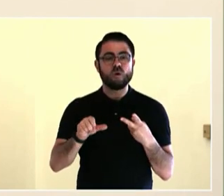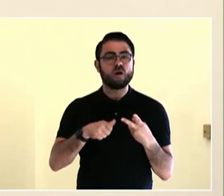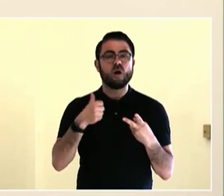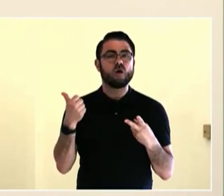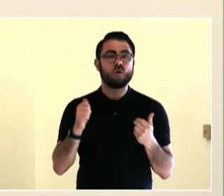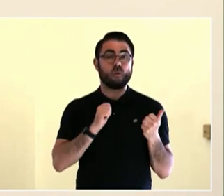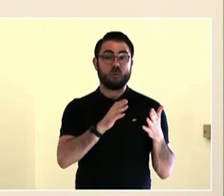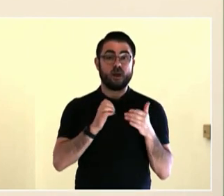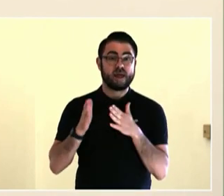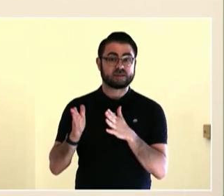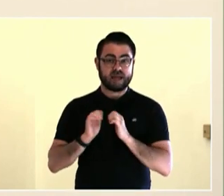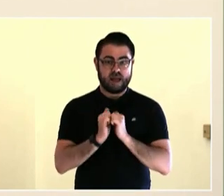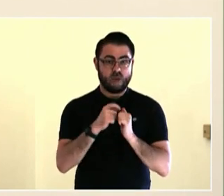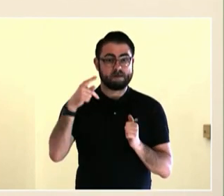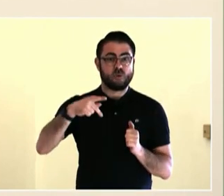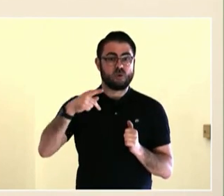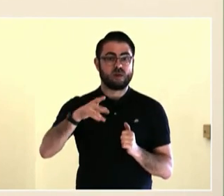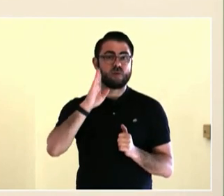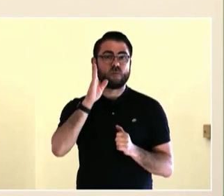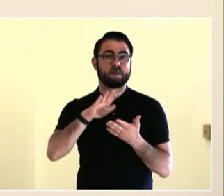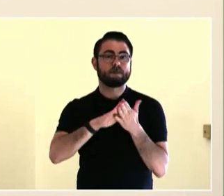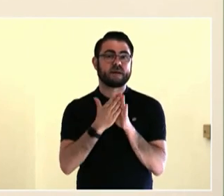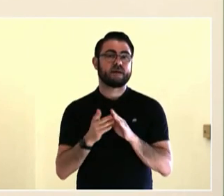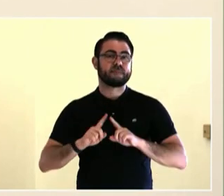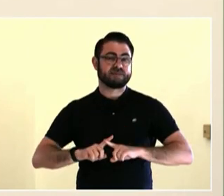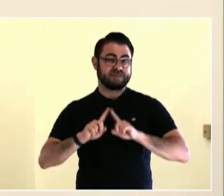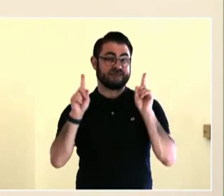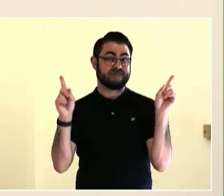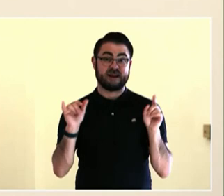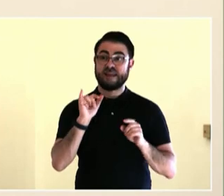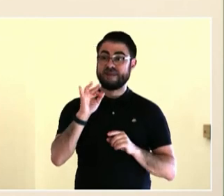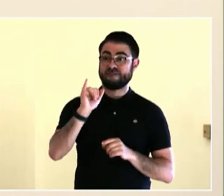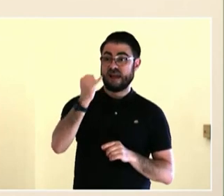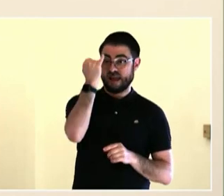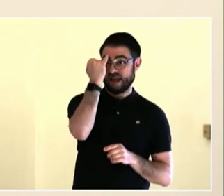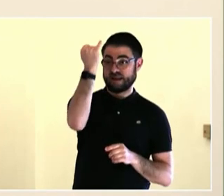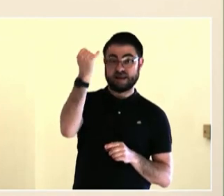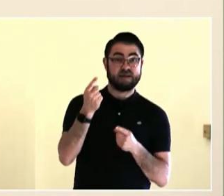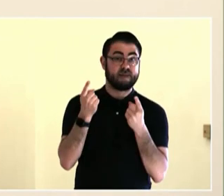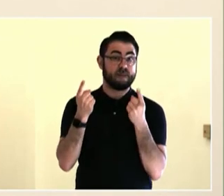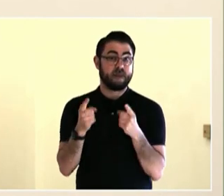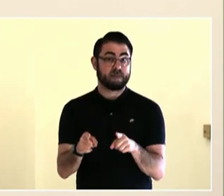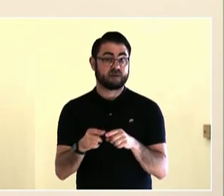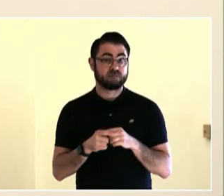learned or improved or habit that you've changed?